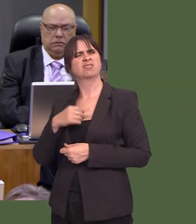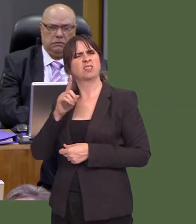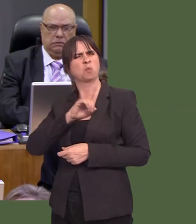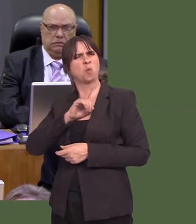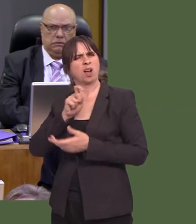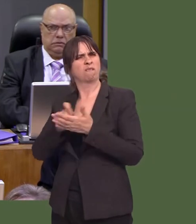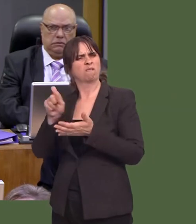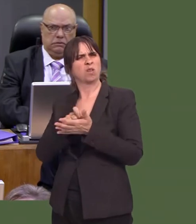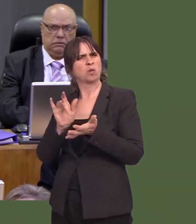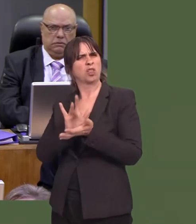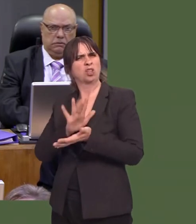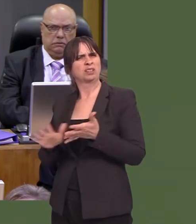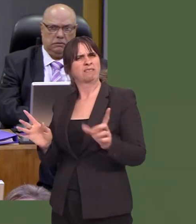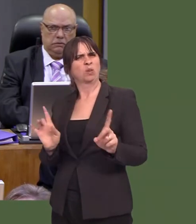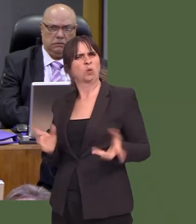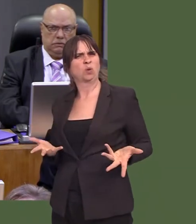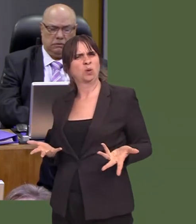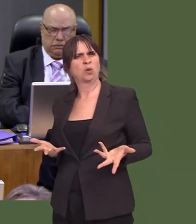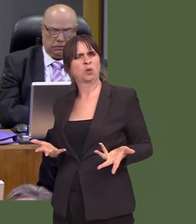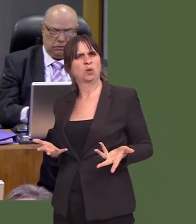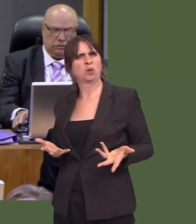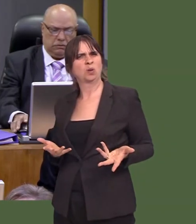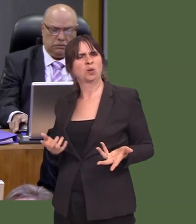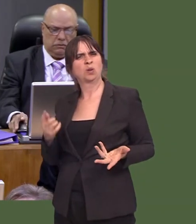There have been a couple of occasions in the twentieth century where general elections